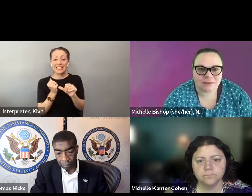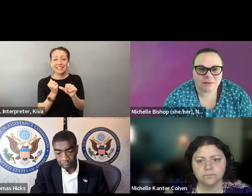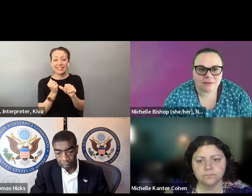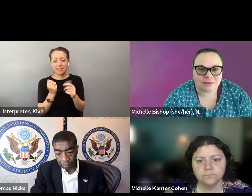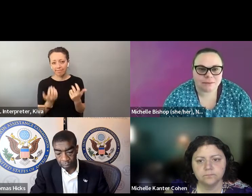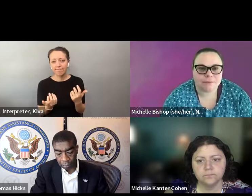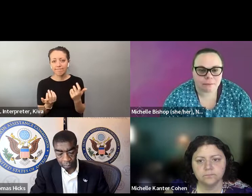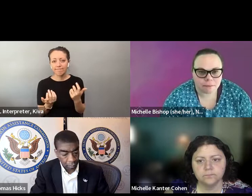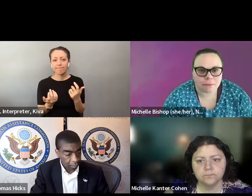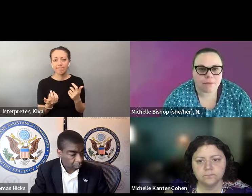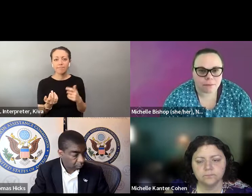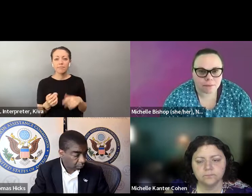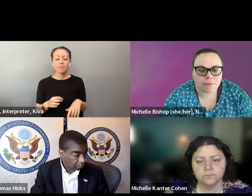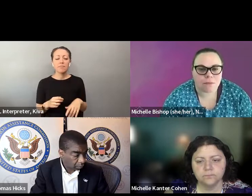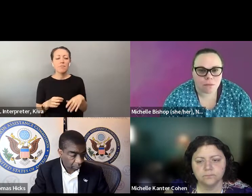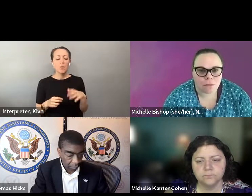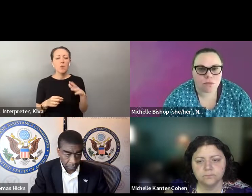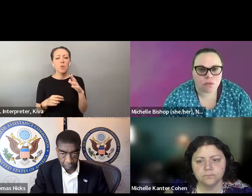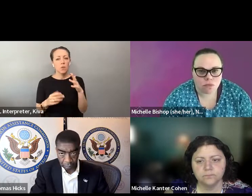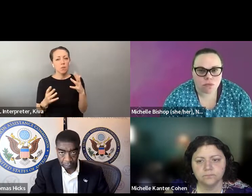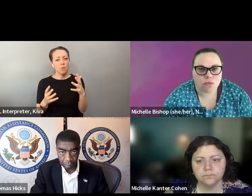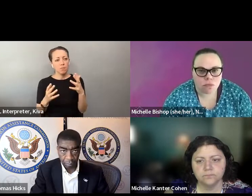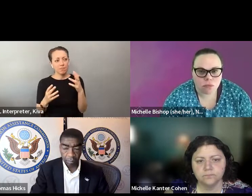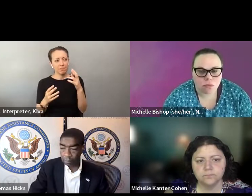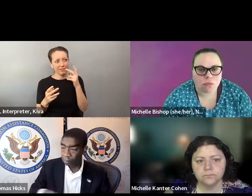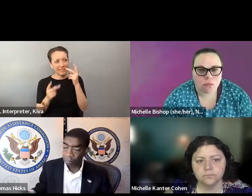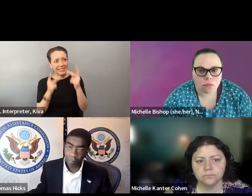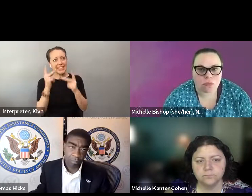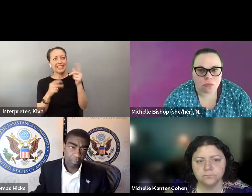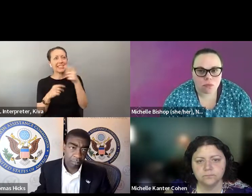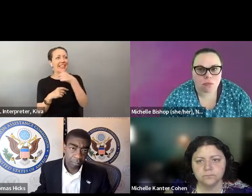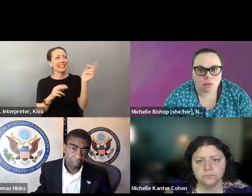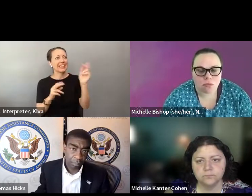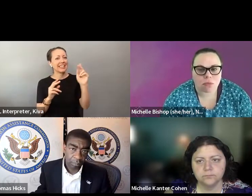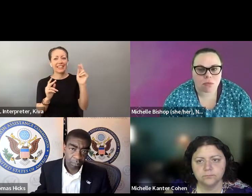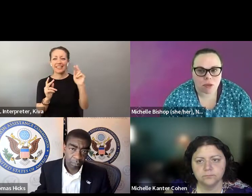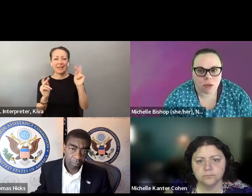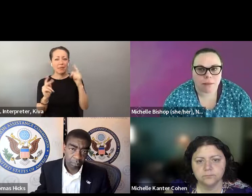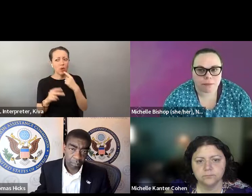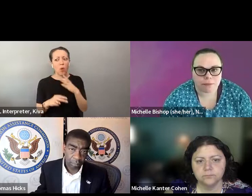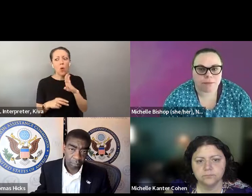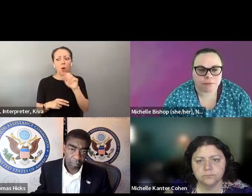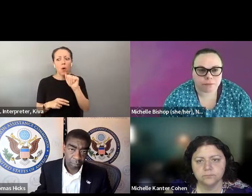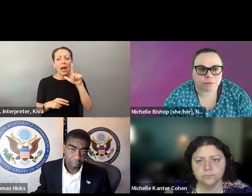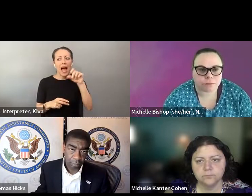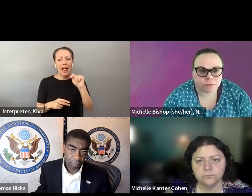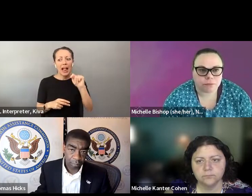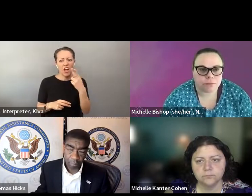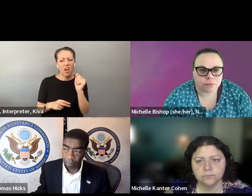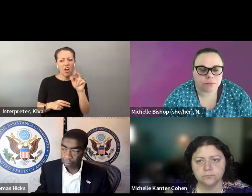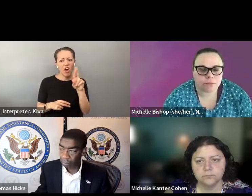There's plenty of other things, I mean, But you know one other thing this: yeah, I think particularly of concern to voters with disabilities is better assistance. voter assistance. They - - in the name of fighting back